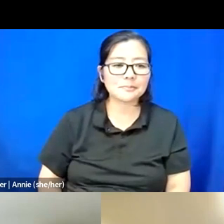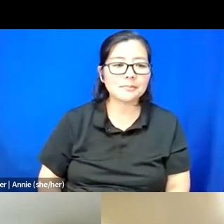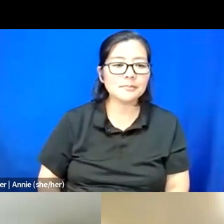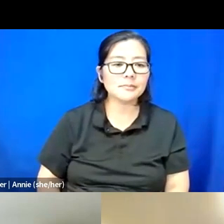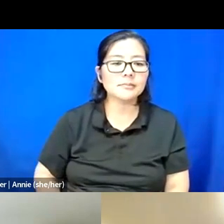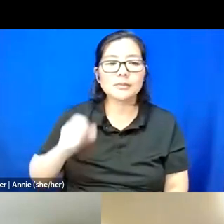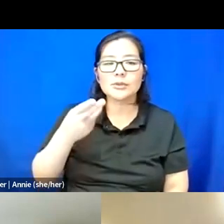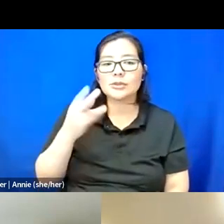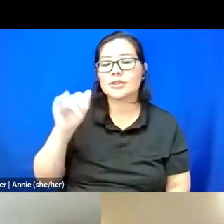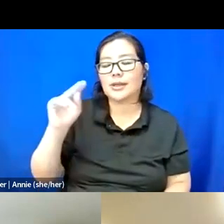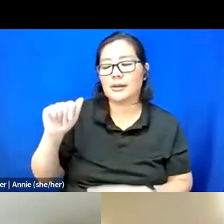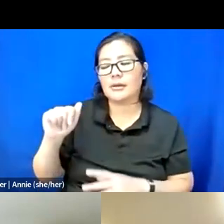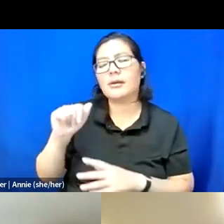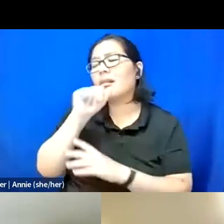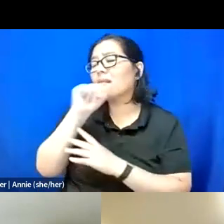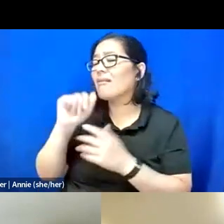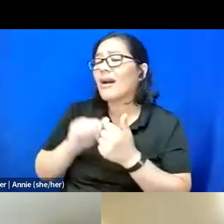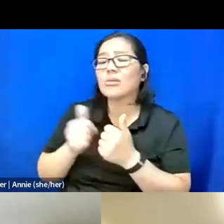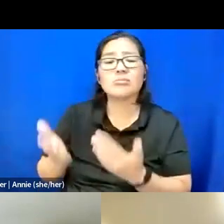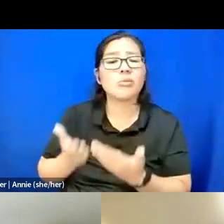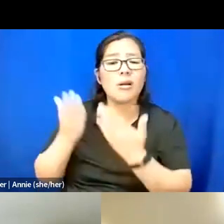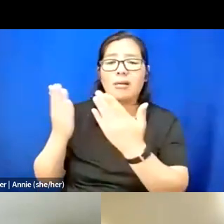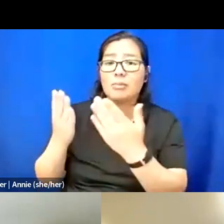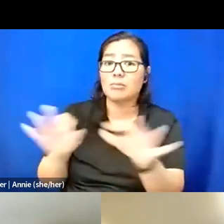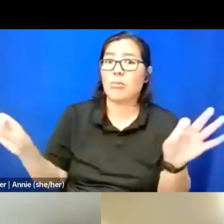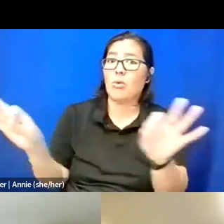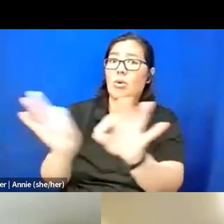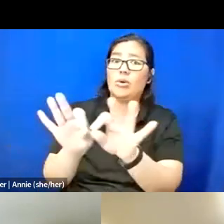I love how you brought up the very important question that I think a lot of us forget